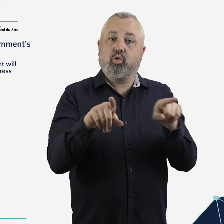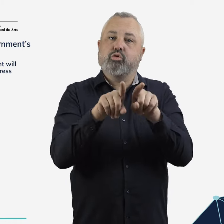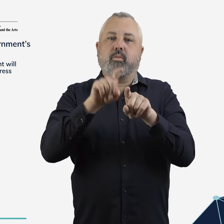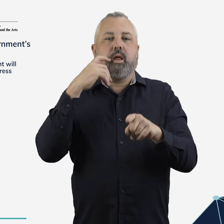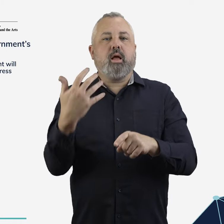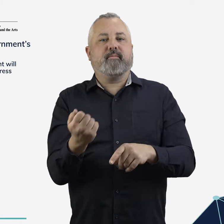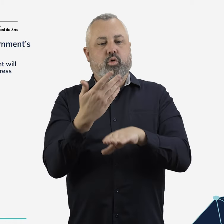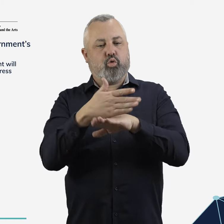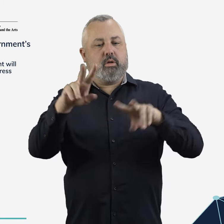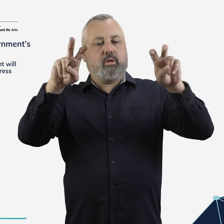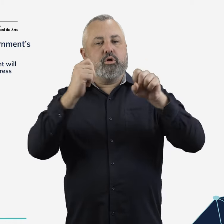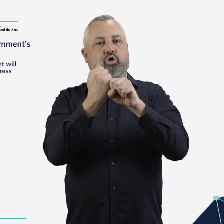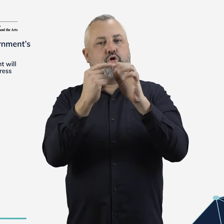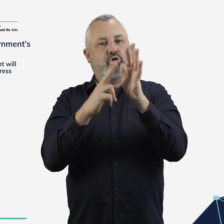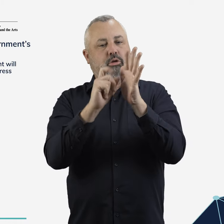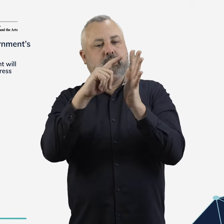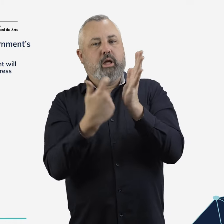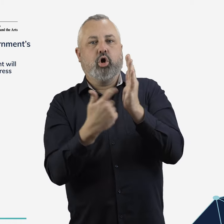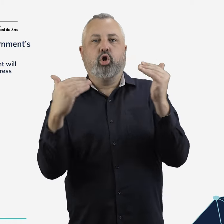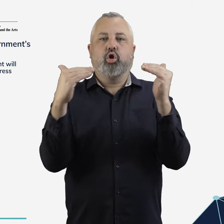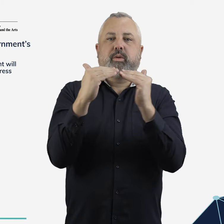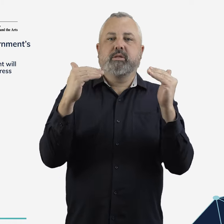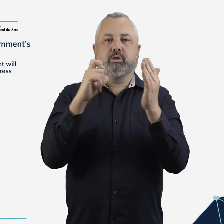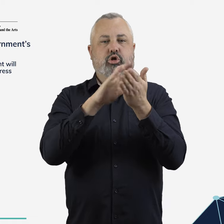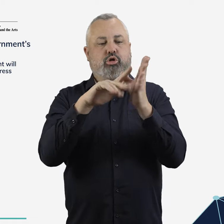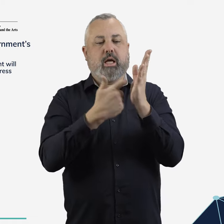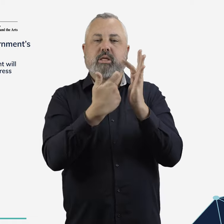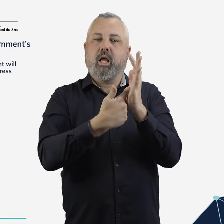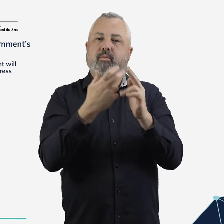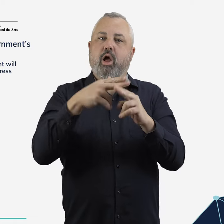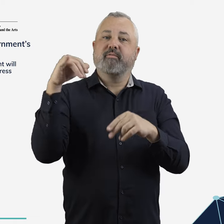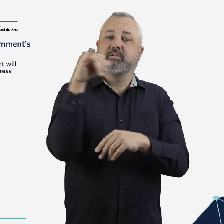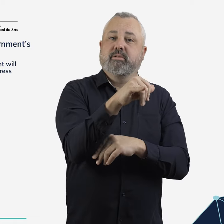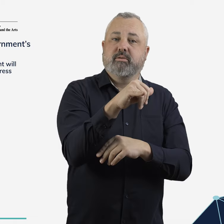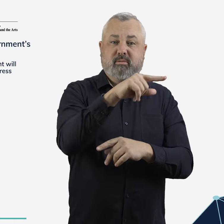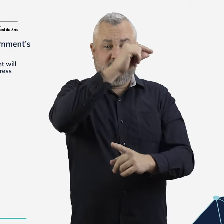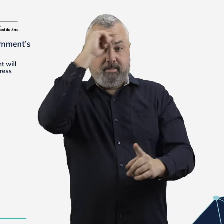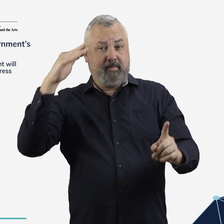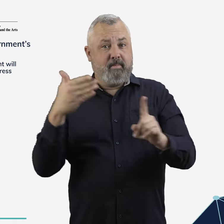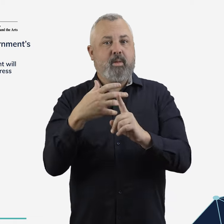Industry will be invited to sign up to a Gender Equity Charter for Aviation, committing to targets for